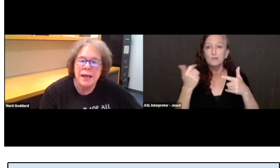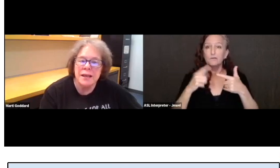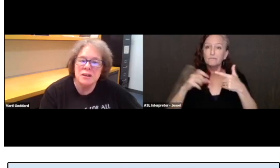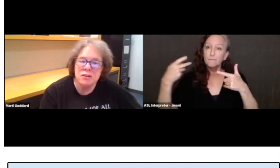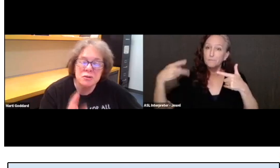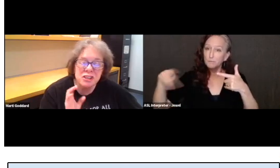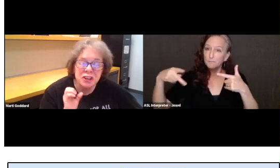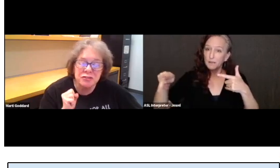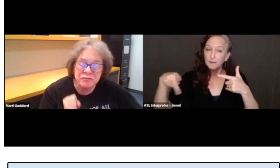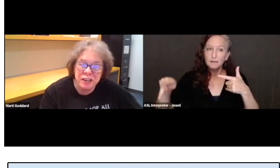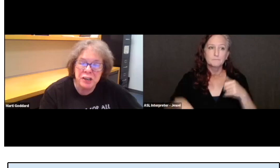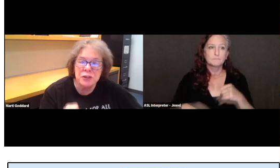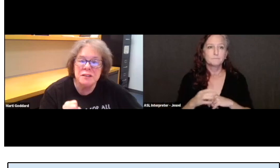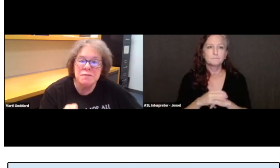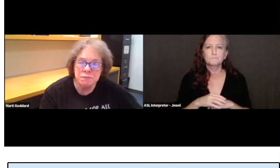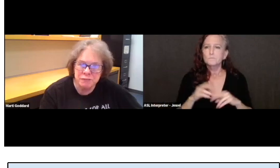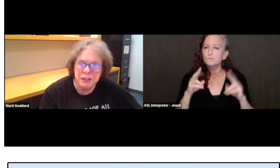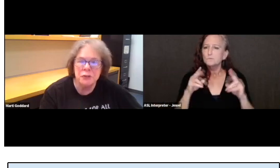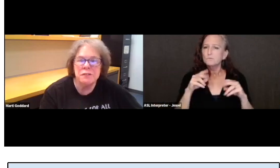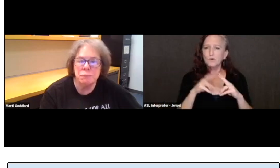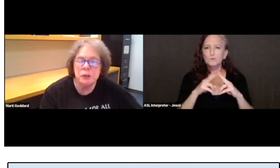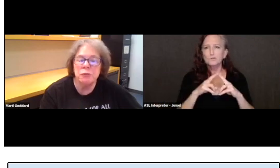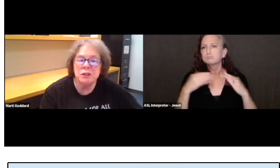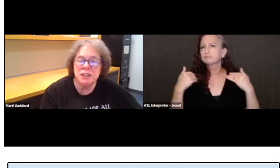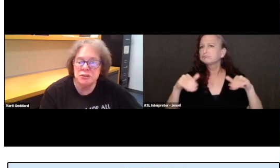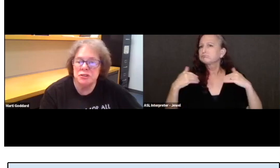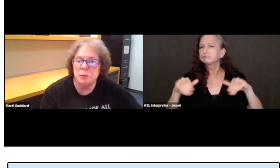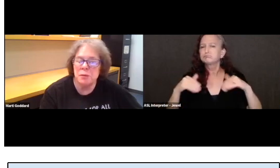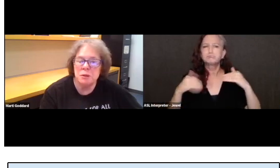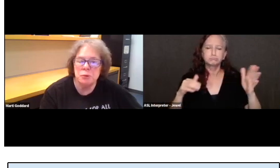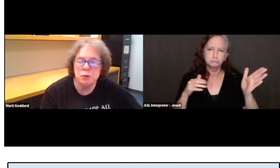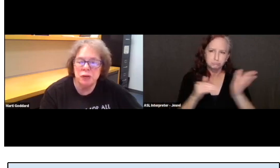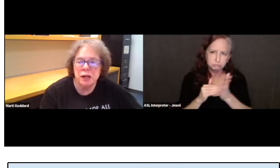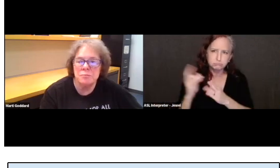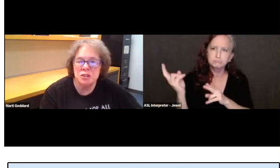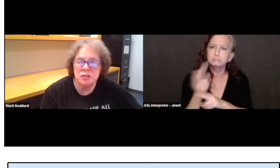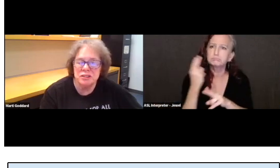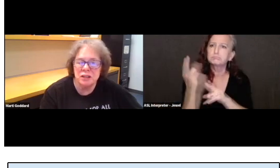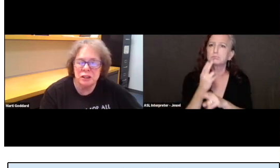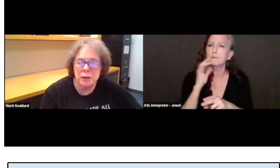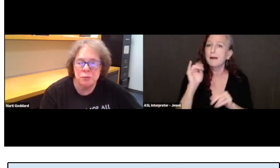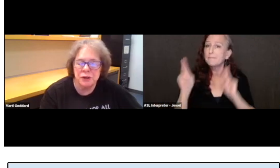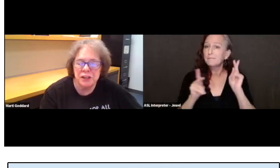And those are very, very frequently used by people who come to use our library.